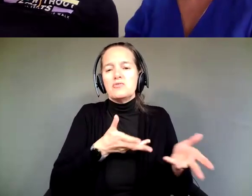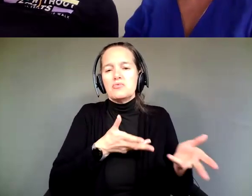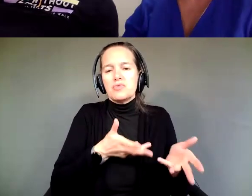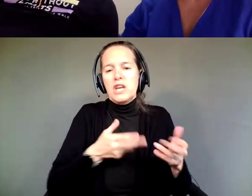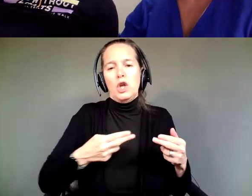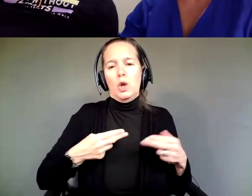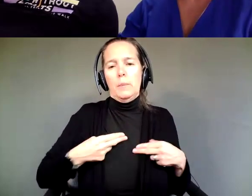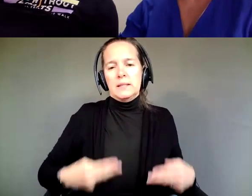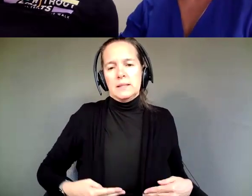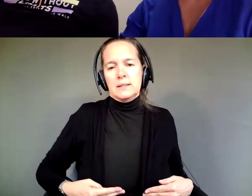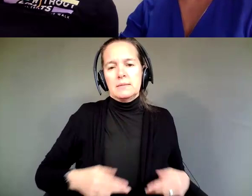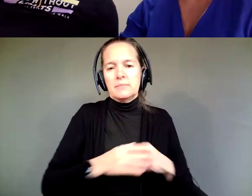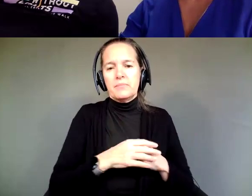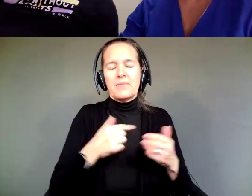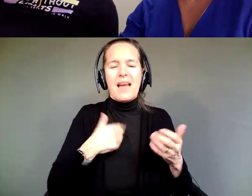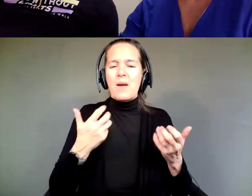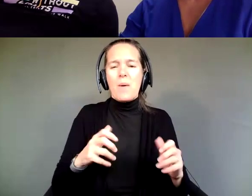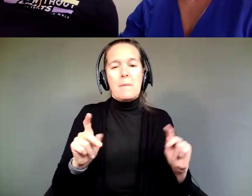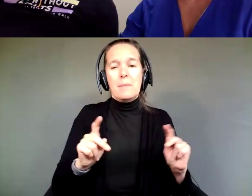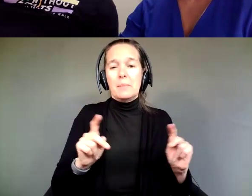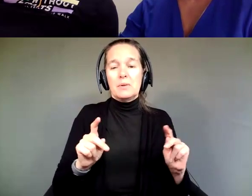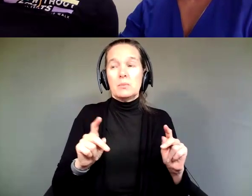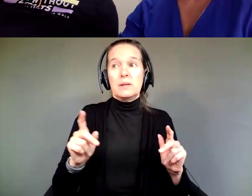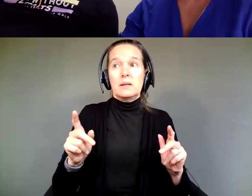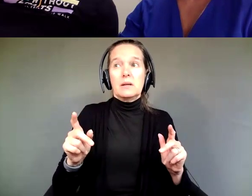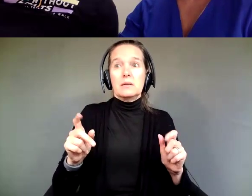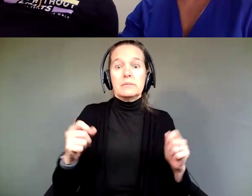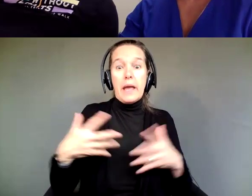So, I don't want people to get scared and what does it mean and is it a big thing?